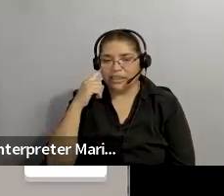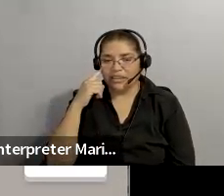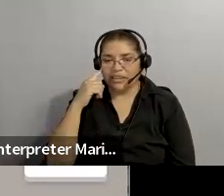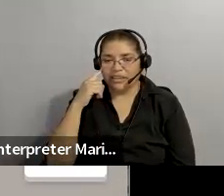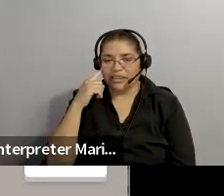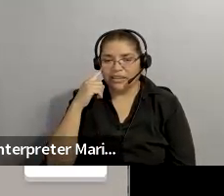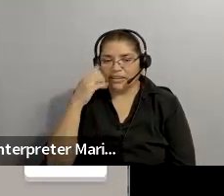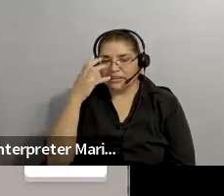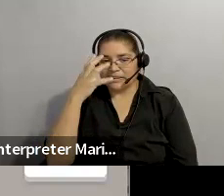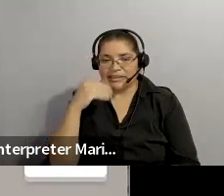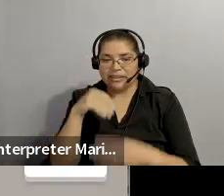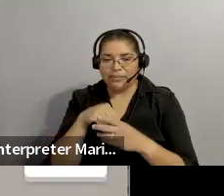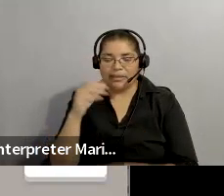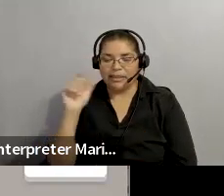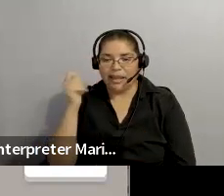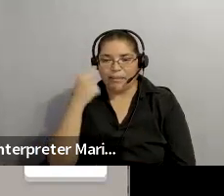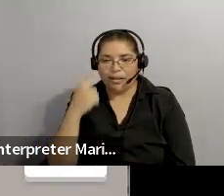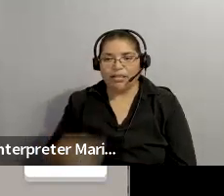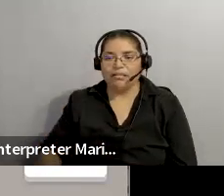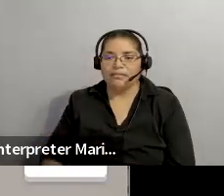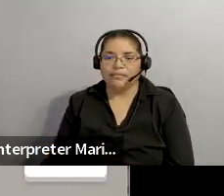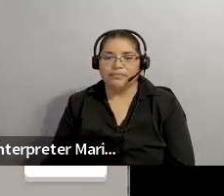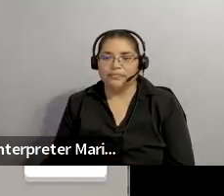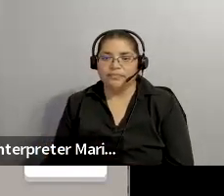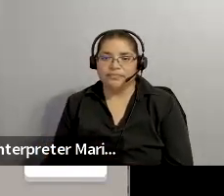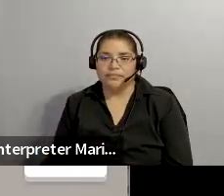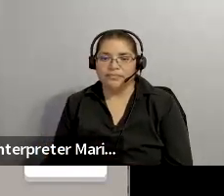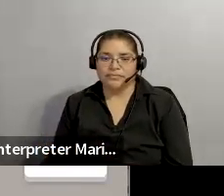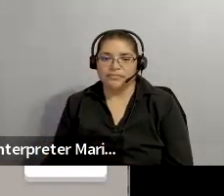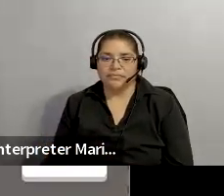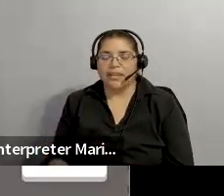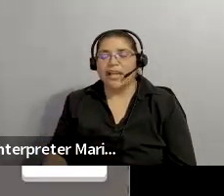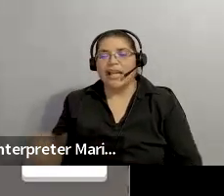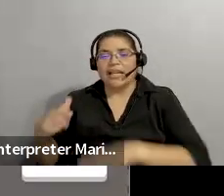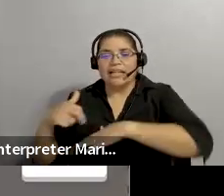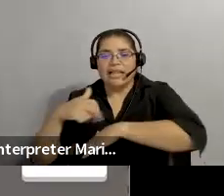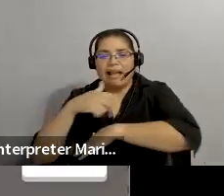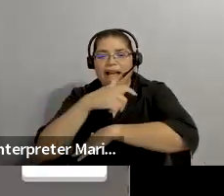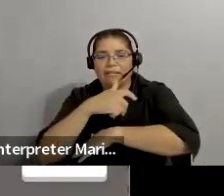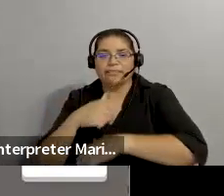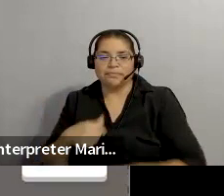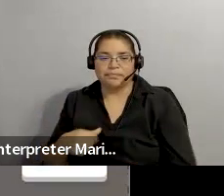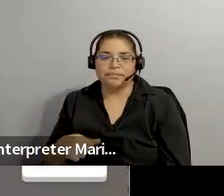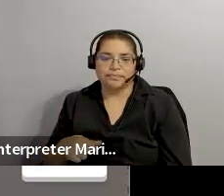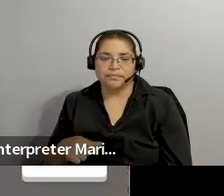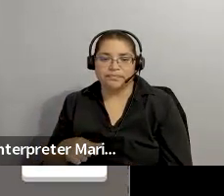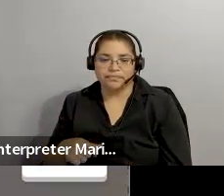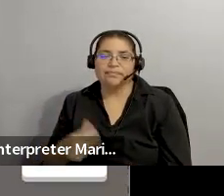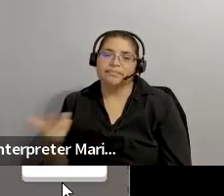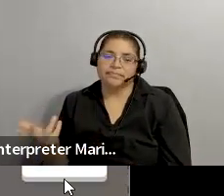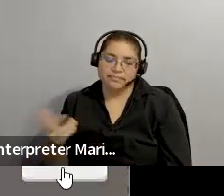: They slept at the capital. : I would say slept at the capital